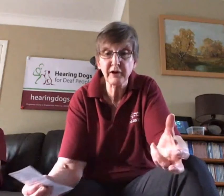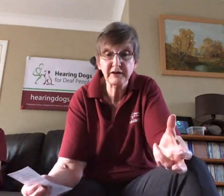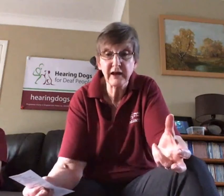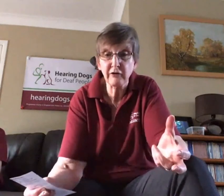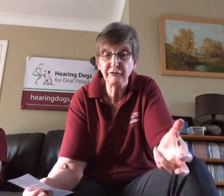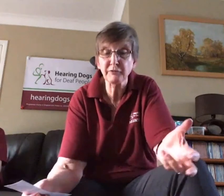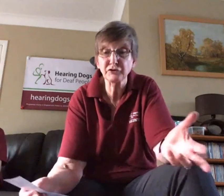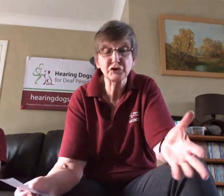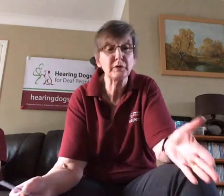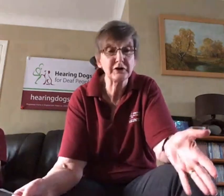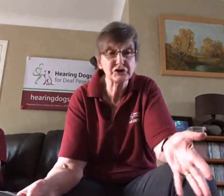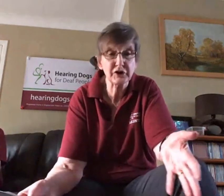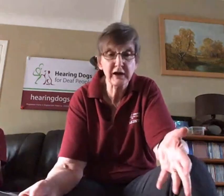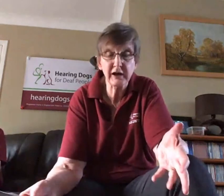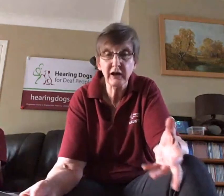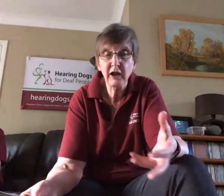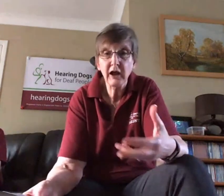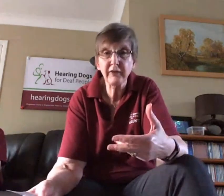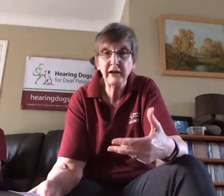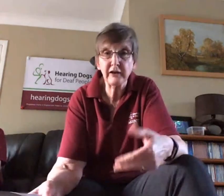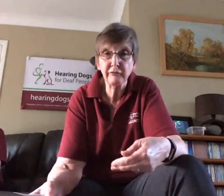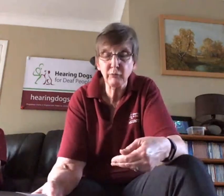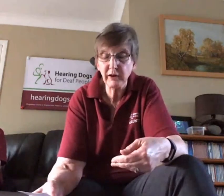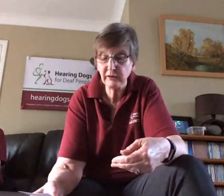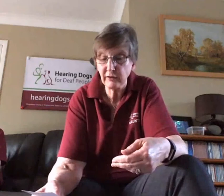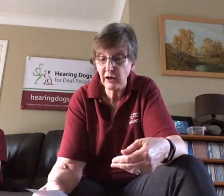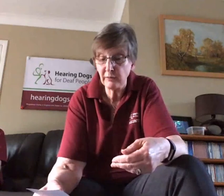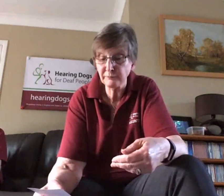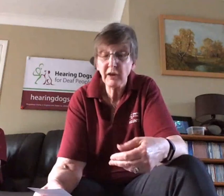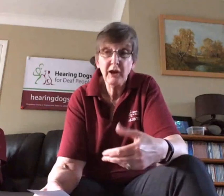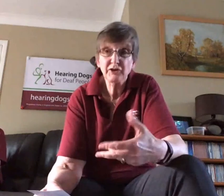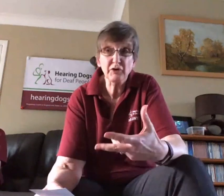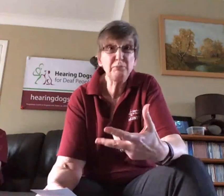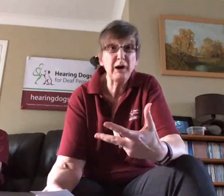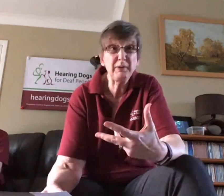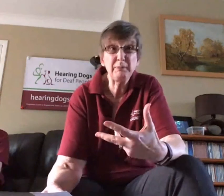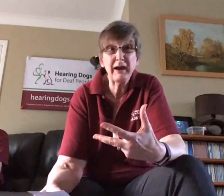out from the dogs who are in training and they live with um sort of puppy parents i